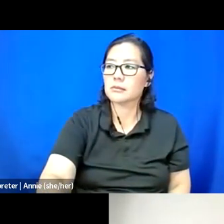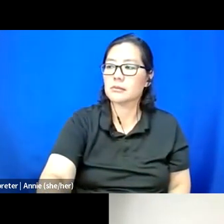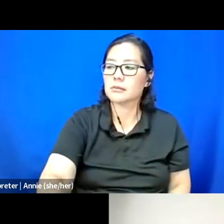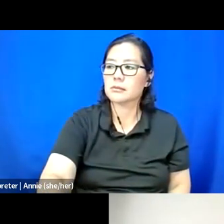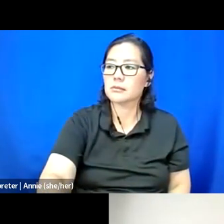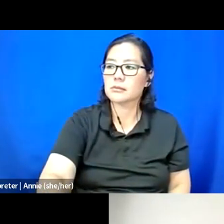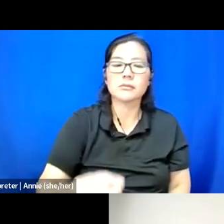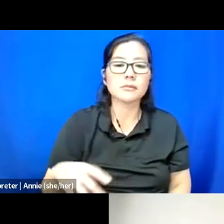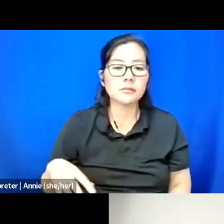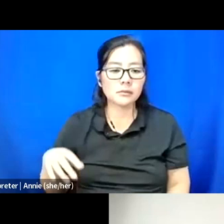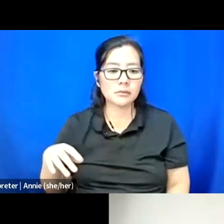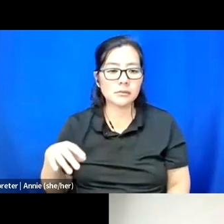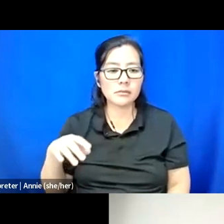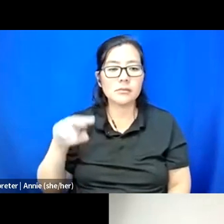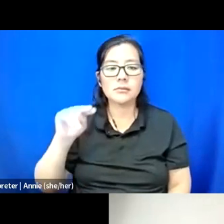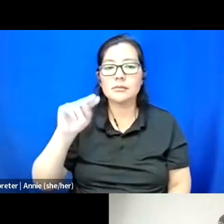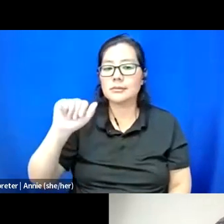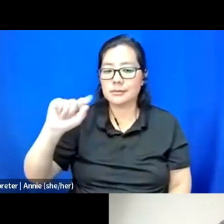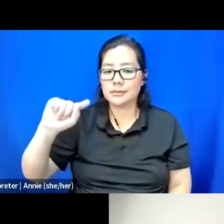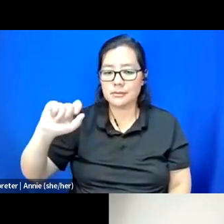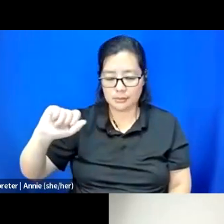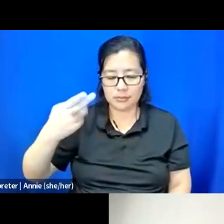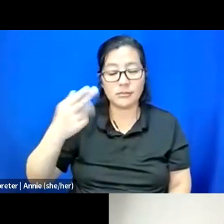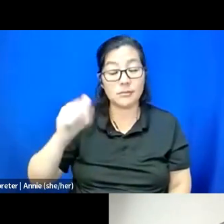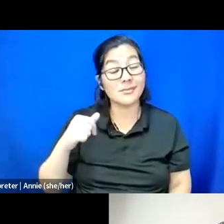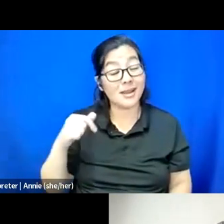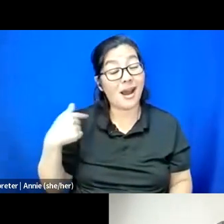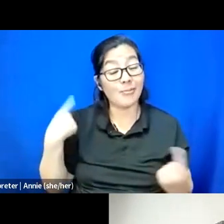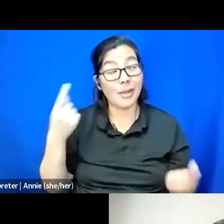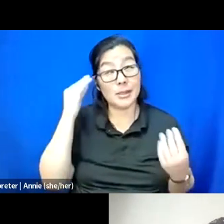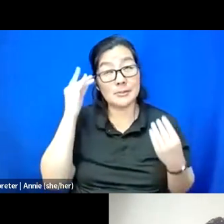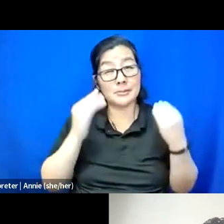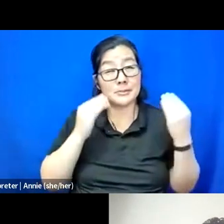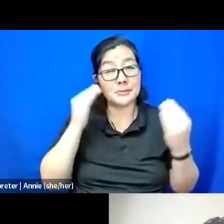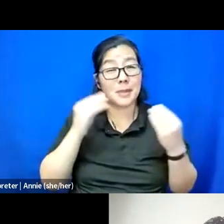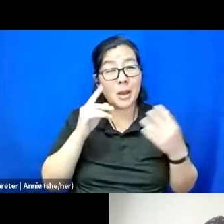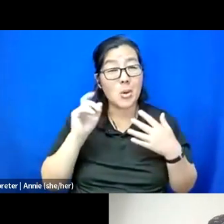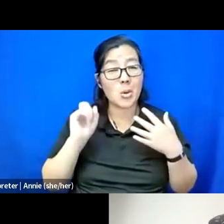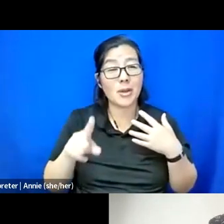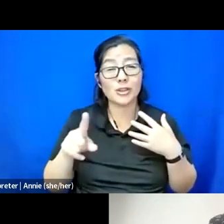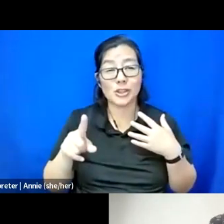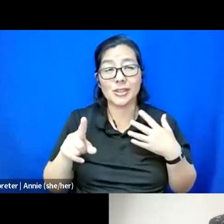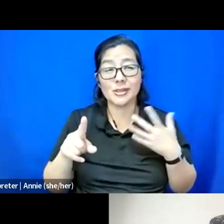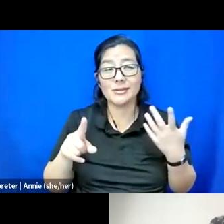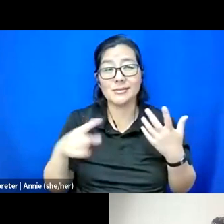Yeah, I've been meditating on that question since I saw it come in, because I was like, "Yeah, the mainstream spaces are not safe anymore."